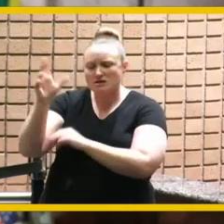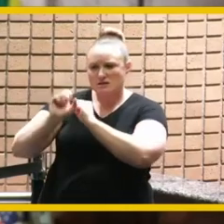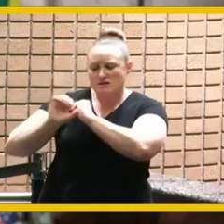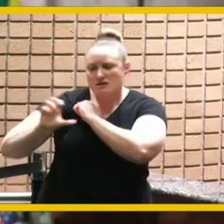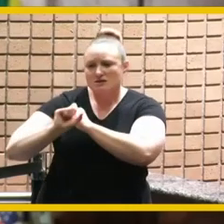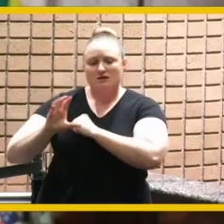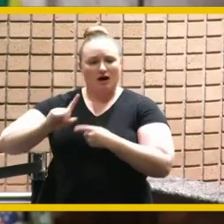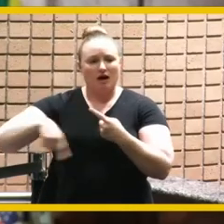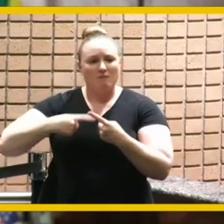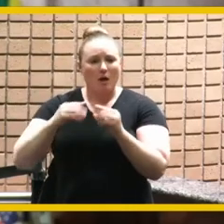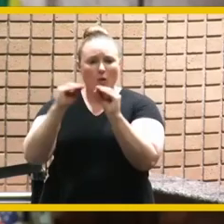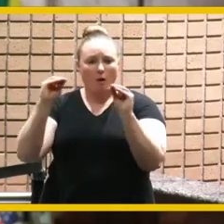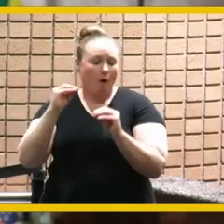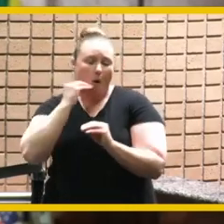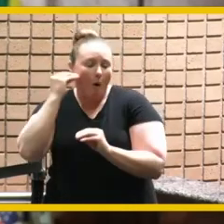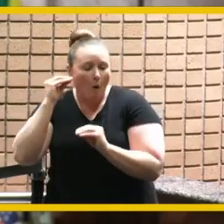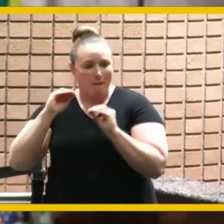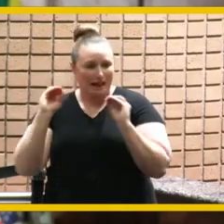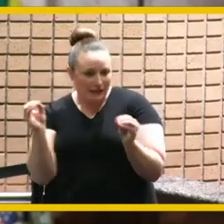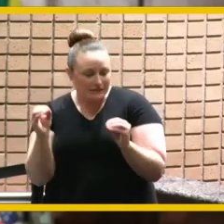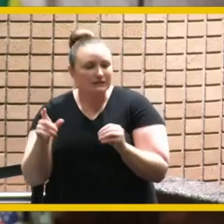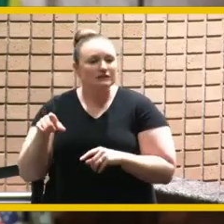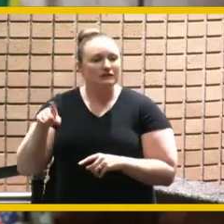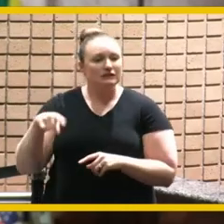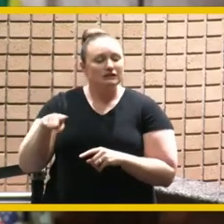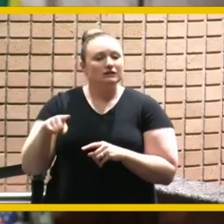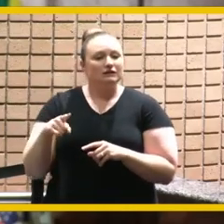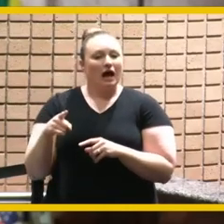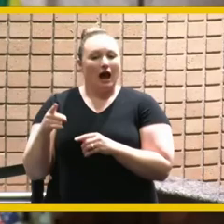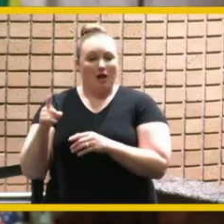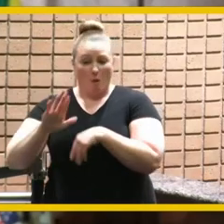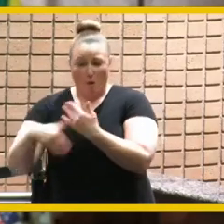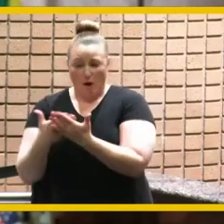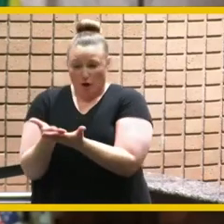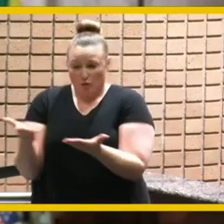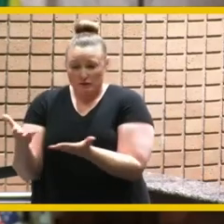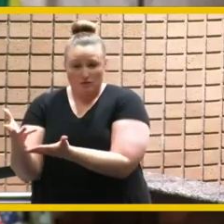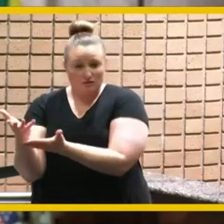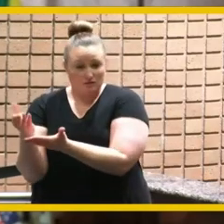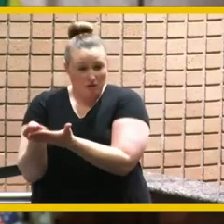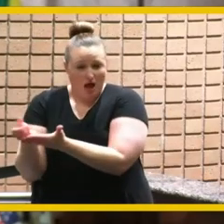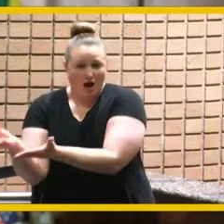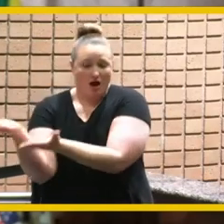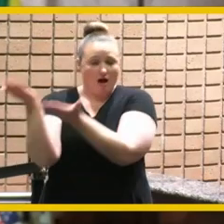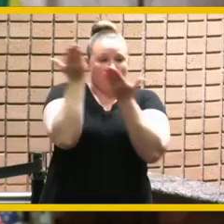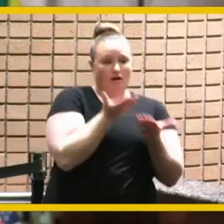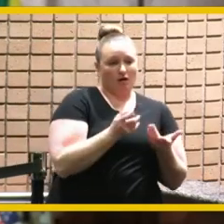the resources our cities deserve to bring all of our neighbors home and it's around the issue of